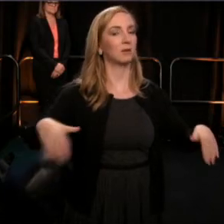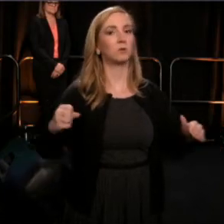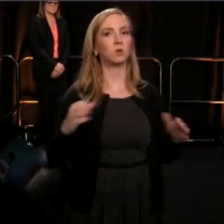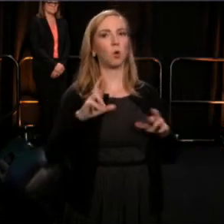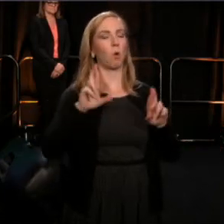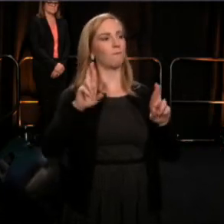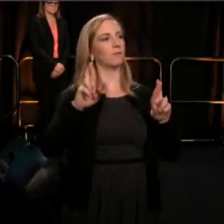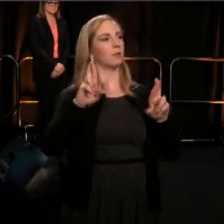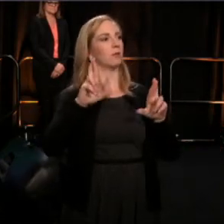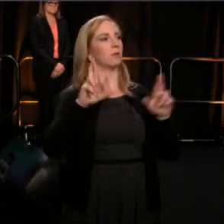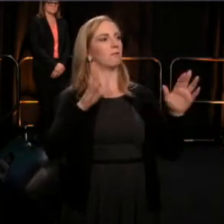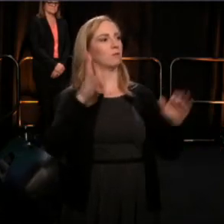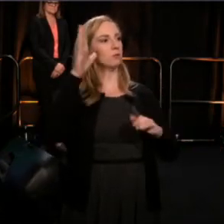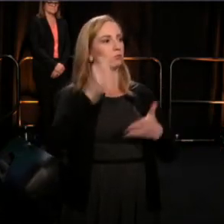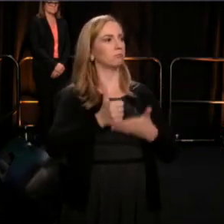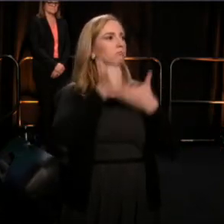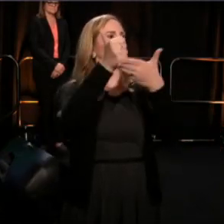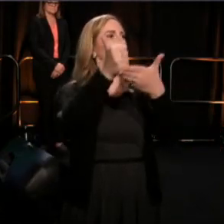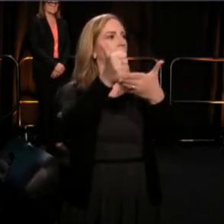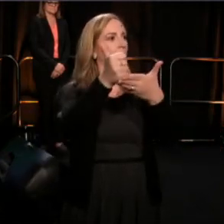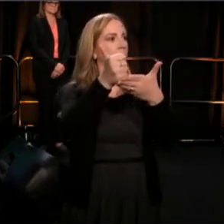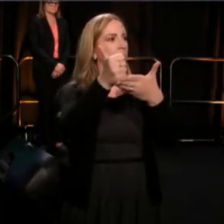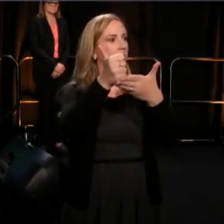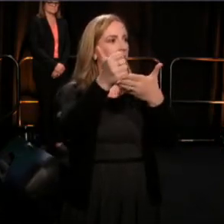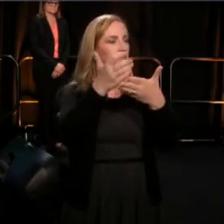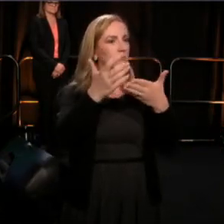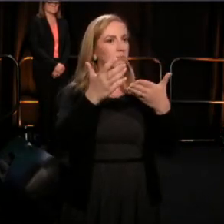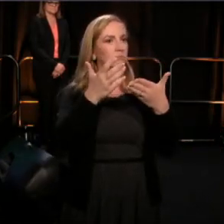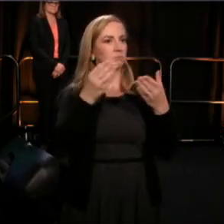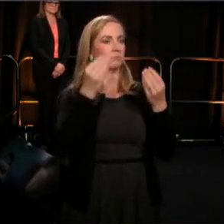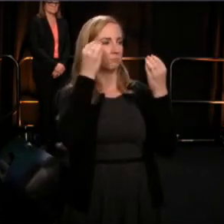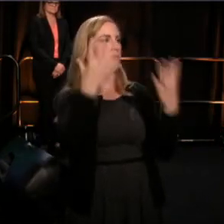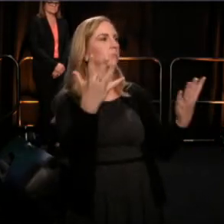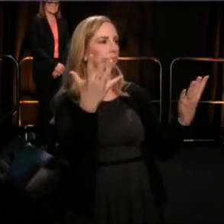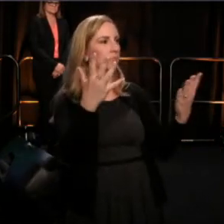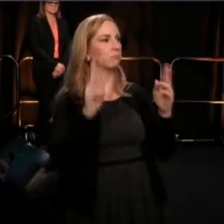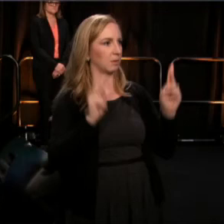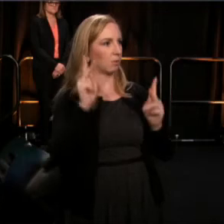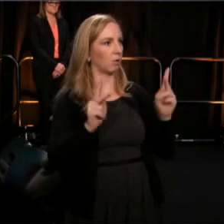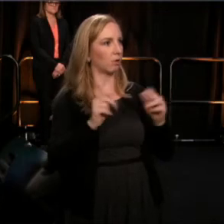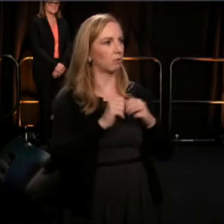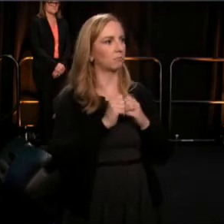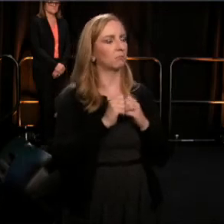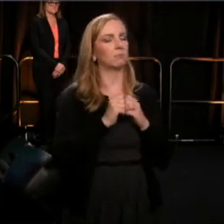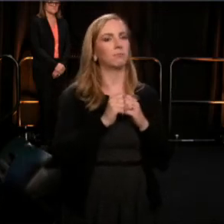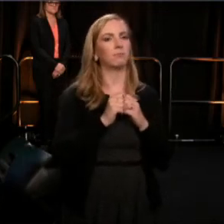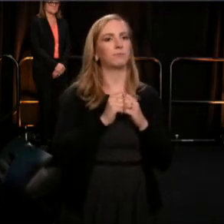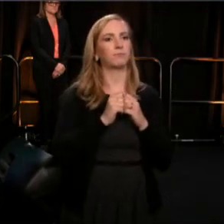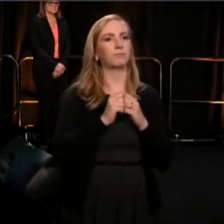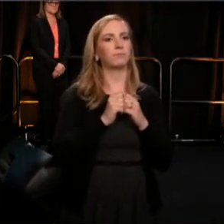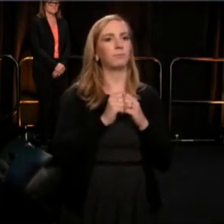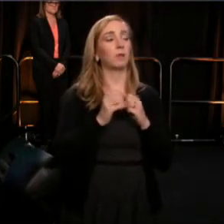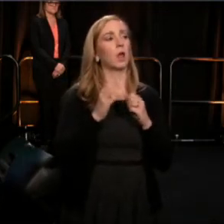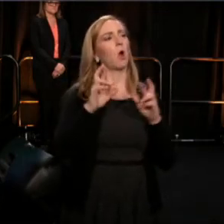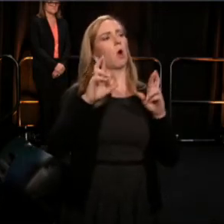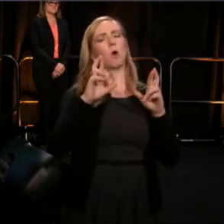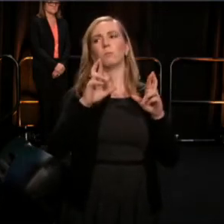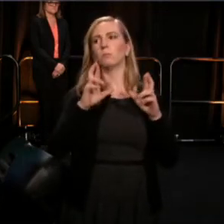I do not have the time in this short talk to reiterate the long and distinguished history of black theater, often accomplished